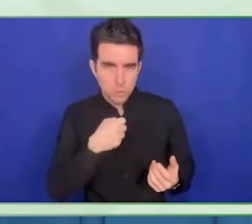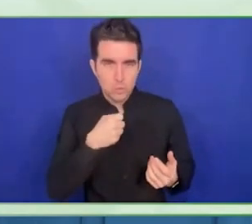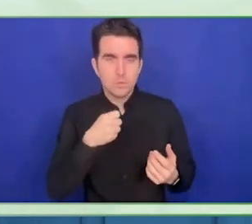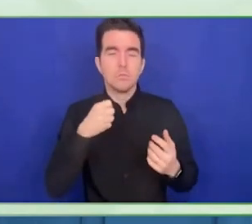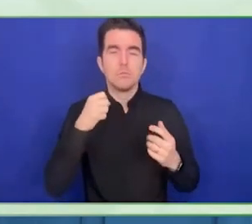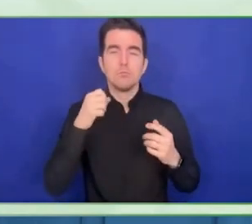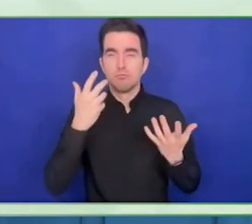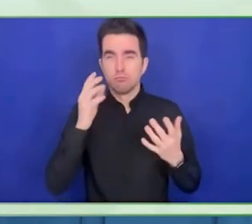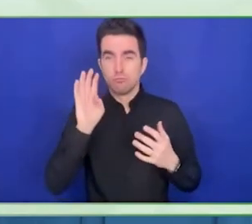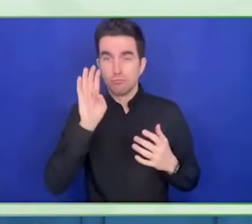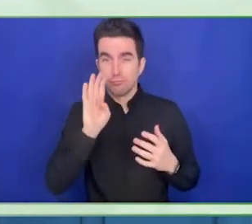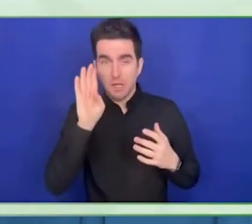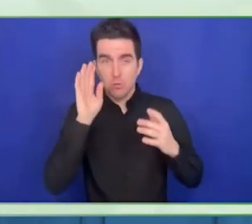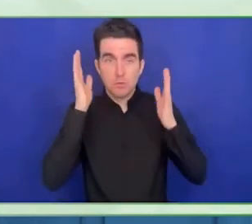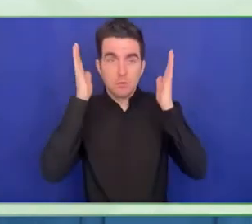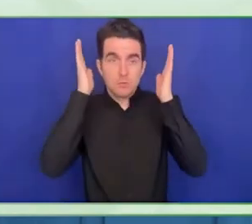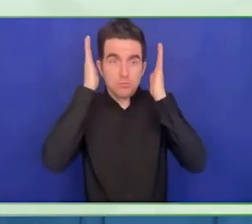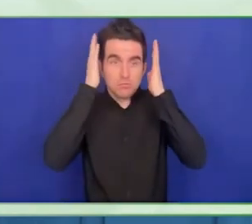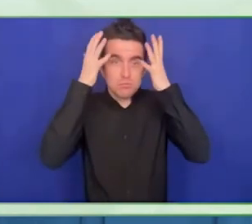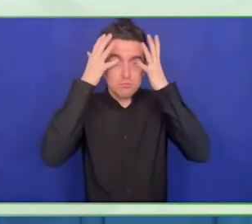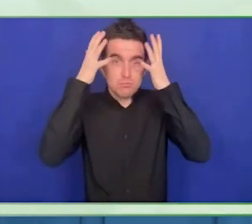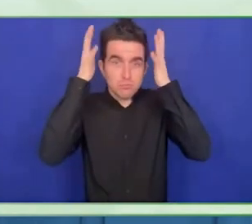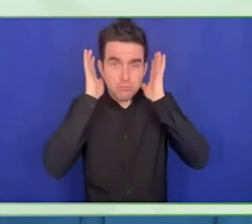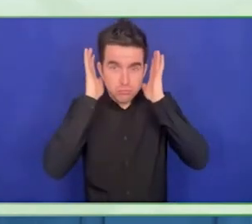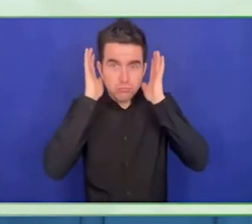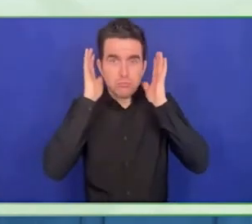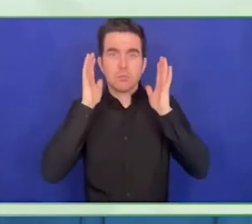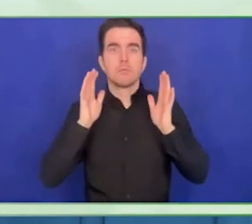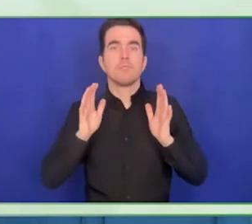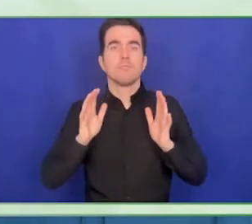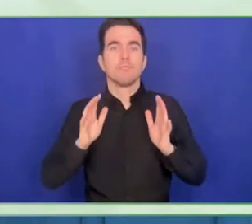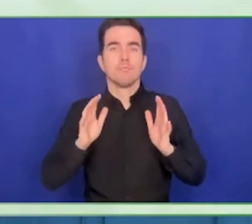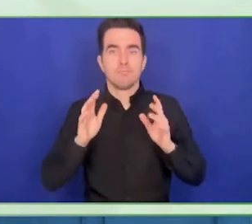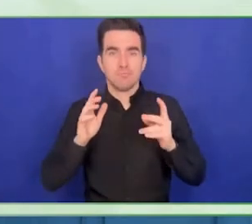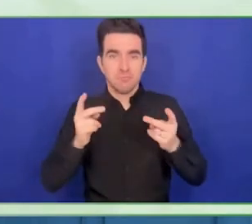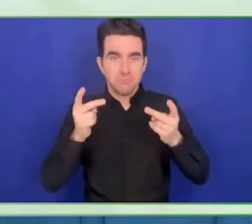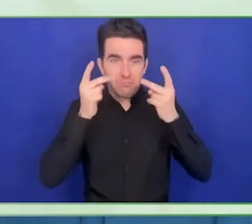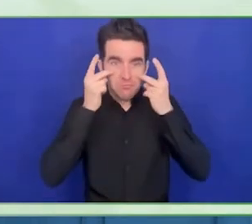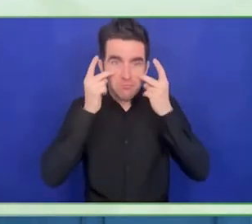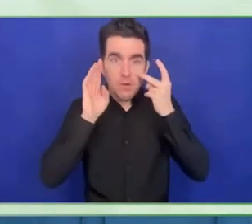For those of you might be freely without work, it is located in East